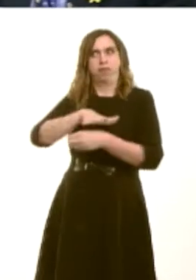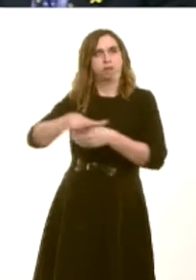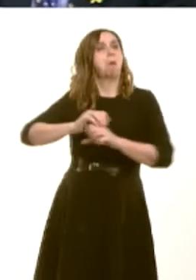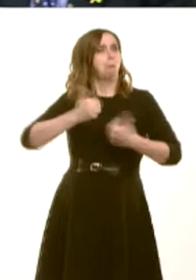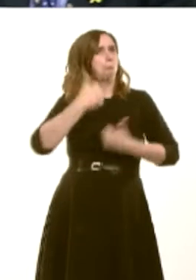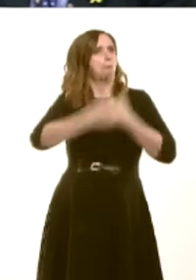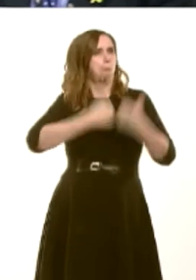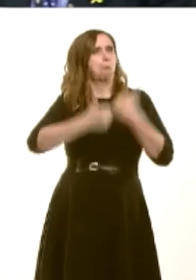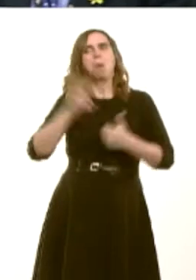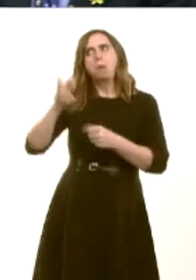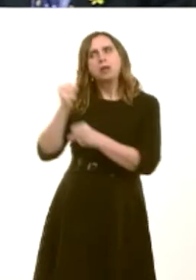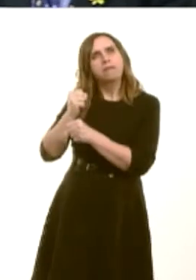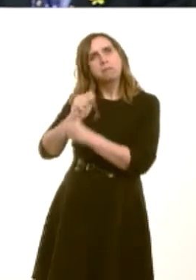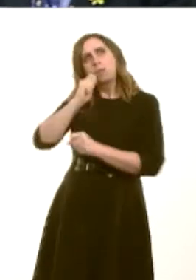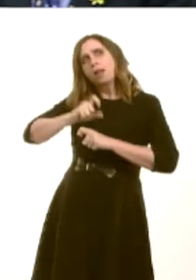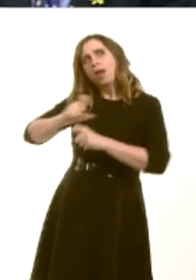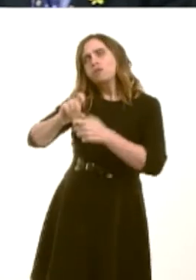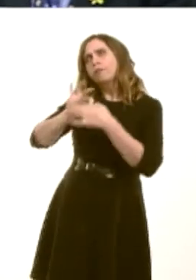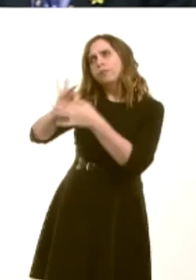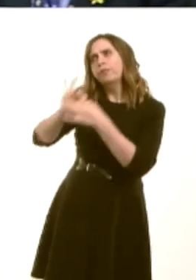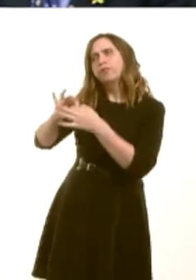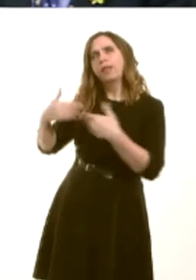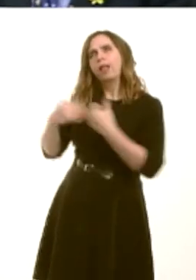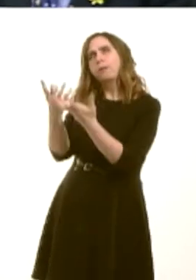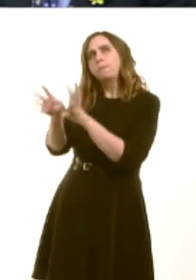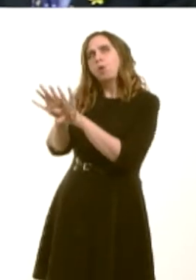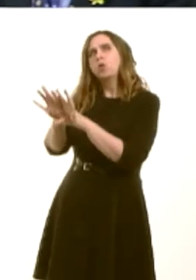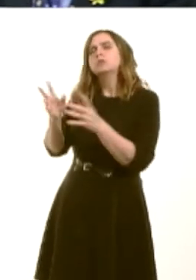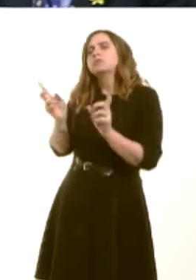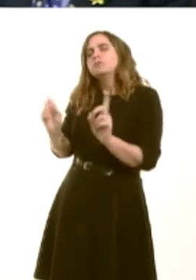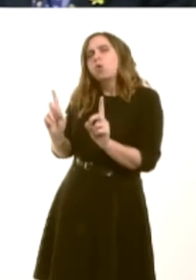continue to work closely with the health board to develop the primary and community care